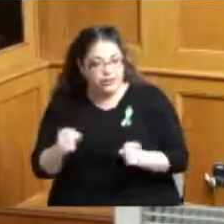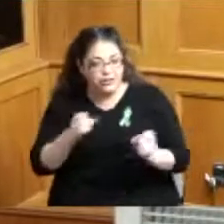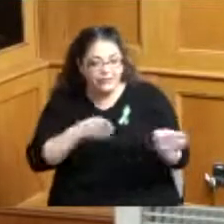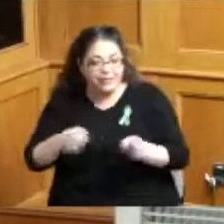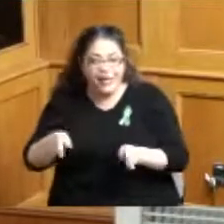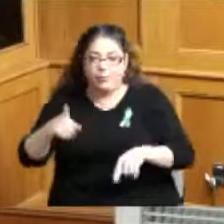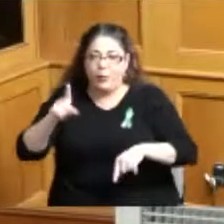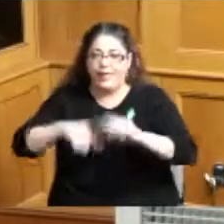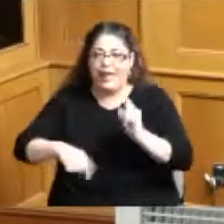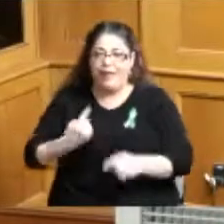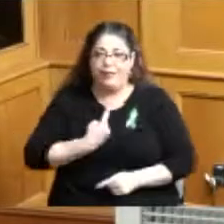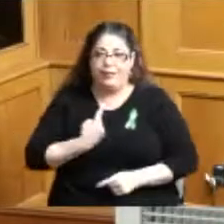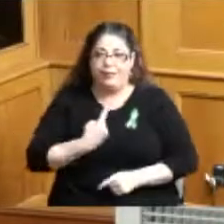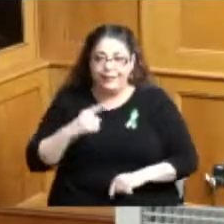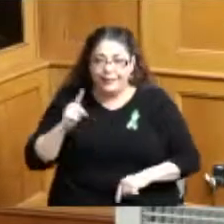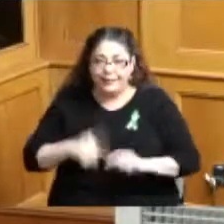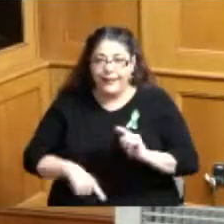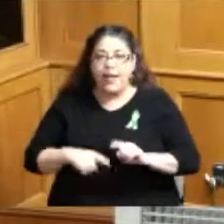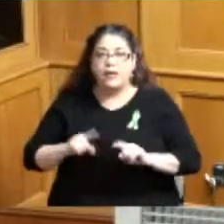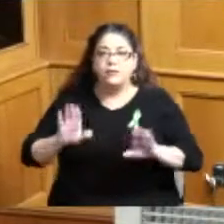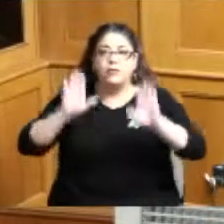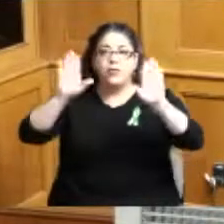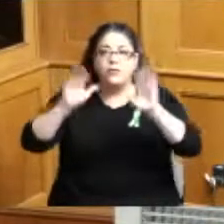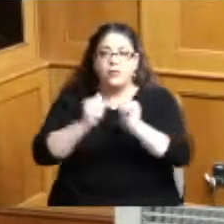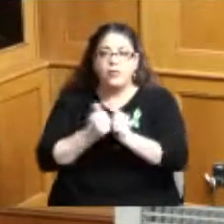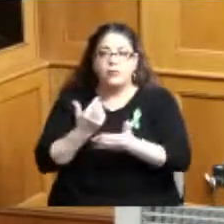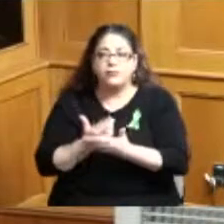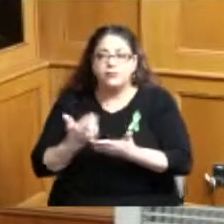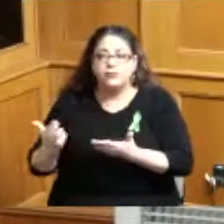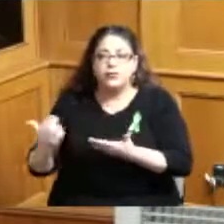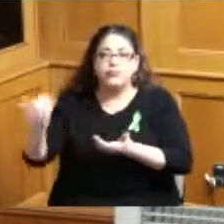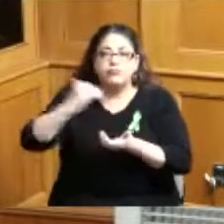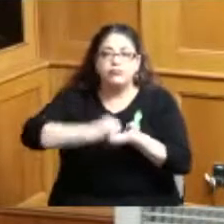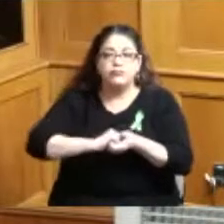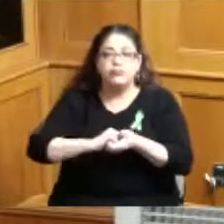and we've had an incredible partnership with resource a Hamilton County department formerly